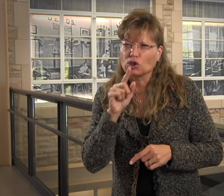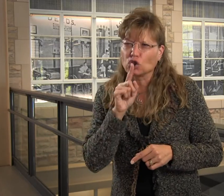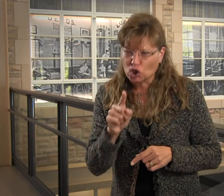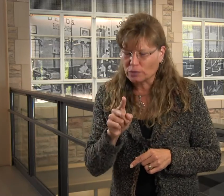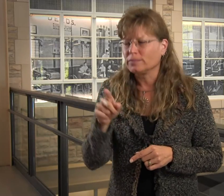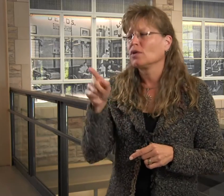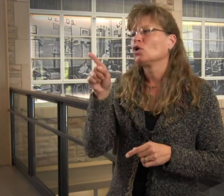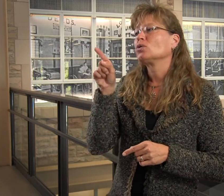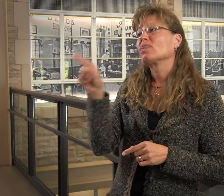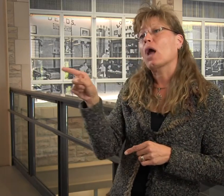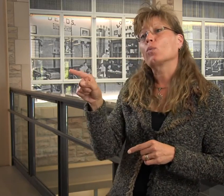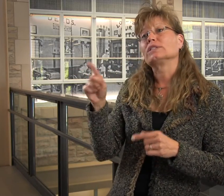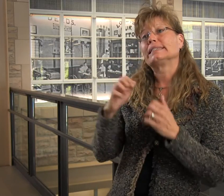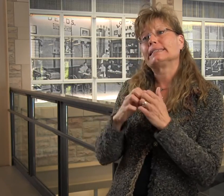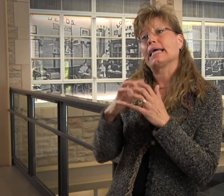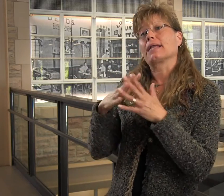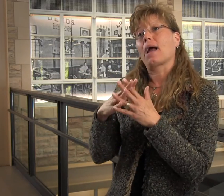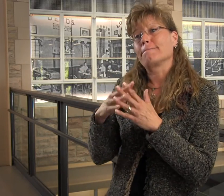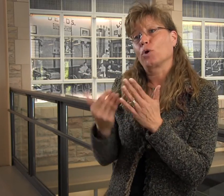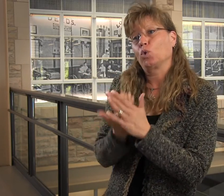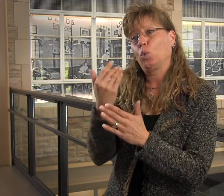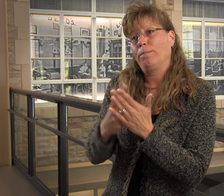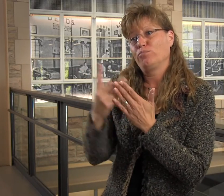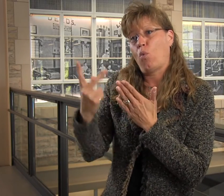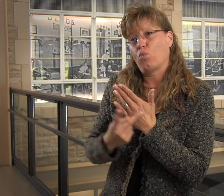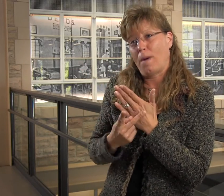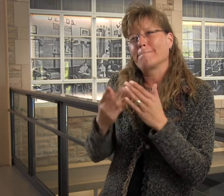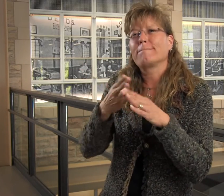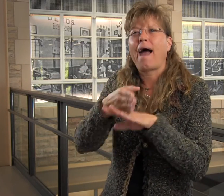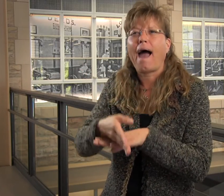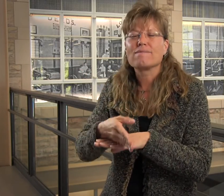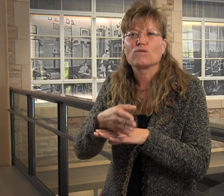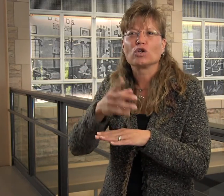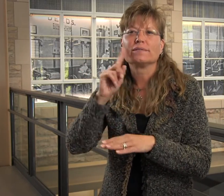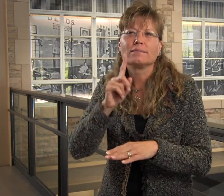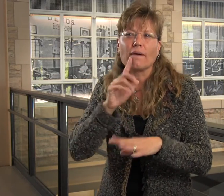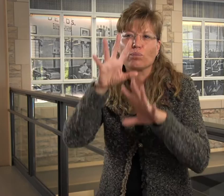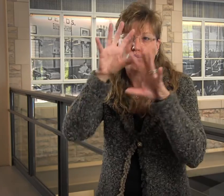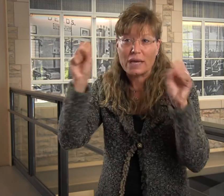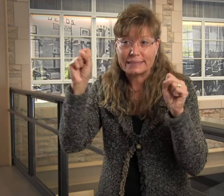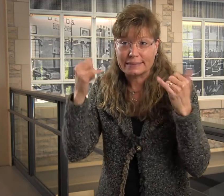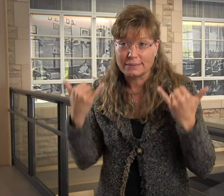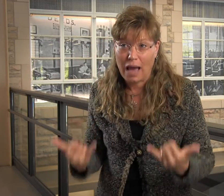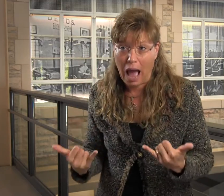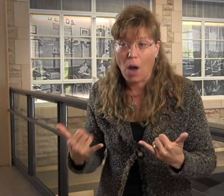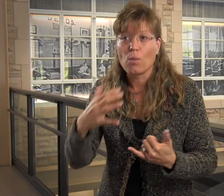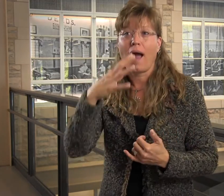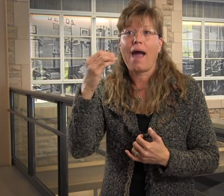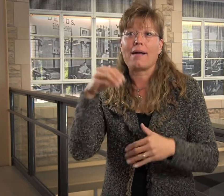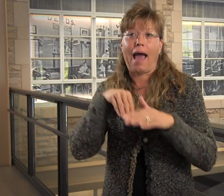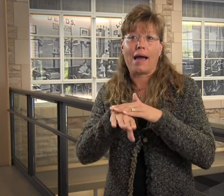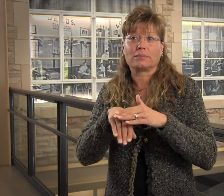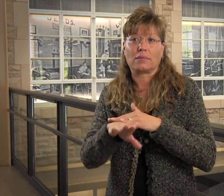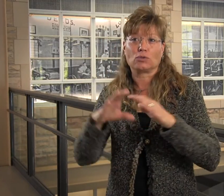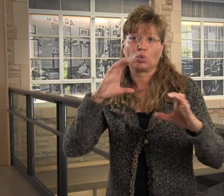to take. They were establishing a new program after the Deaf President Now movement,